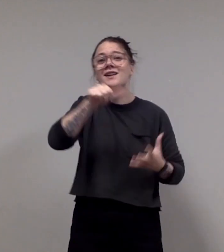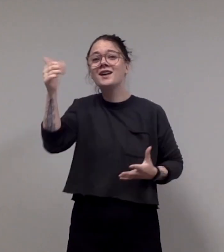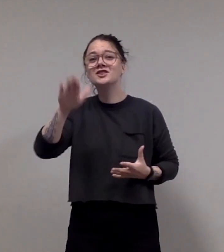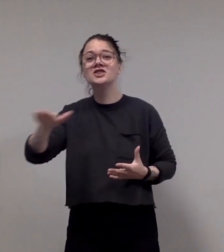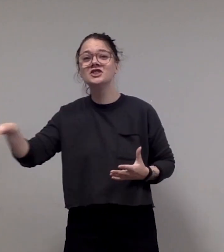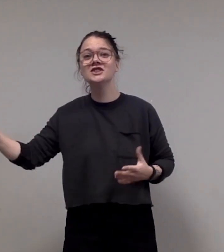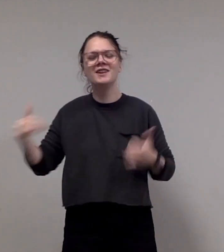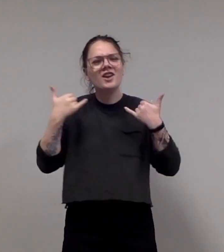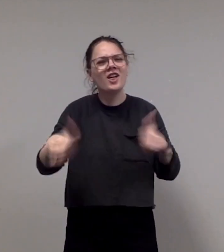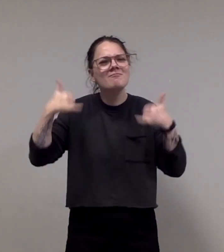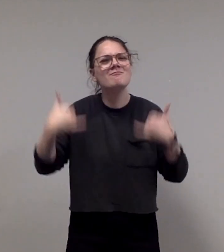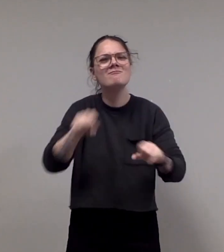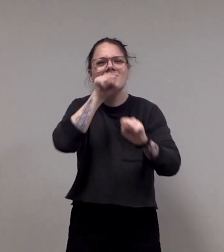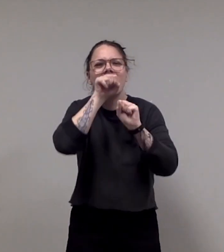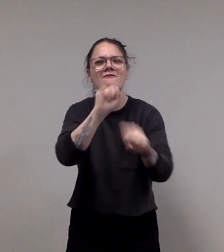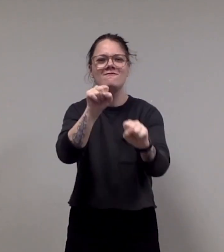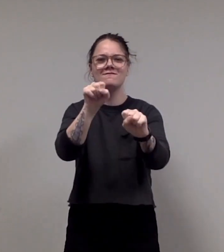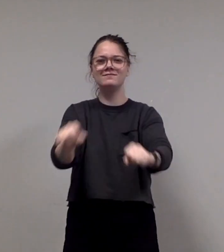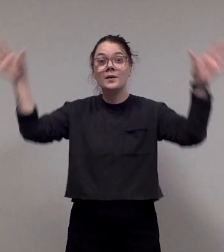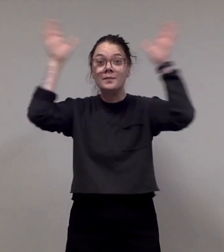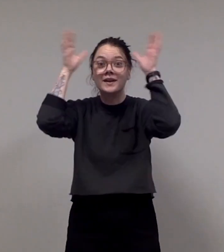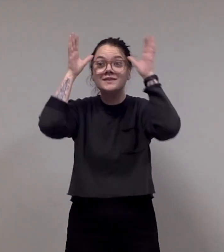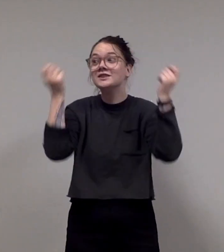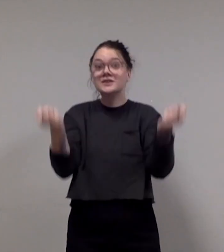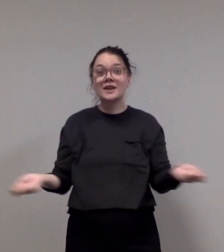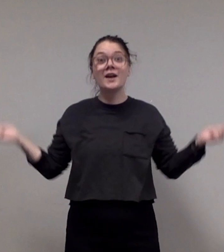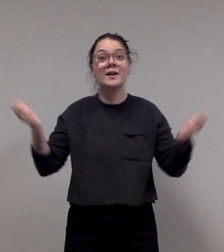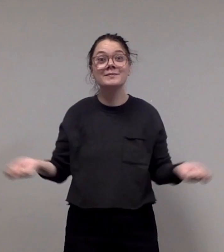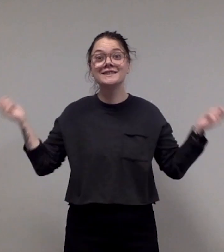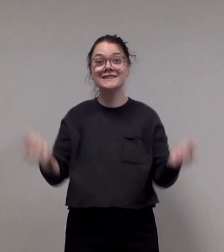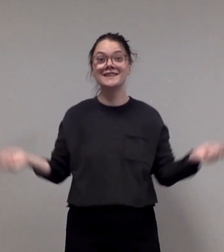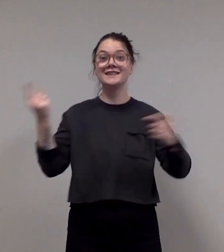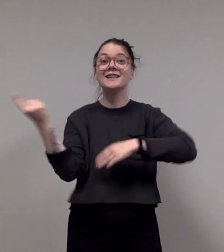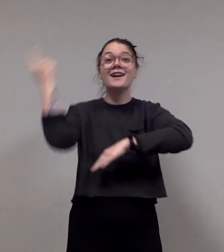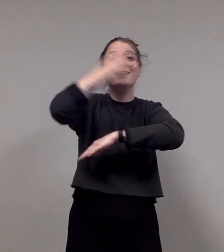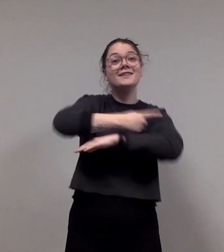jumping rope, and daydreaming in math class.